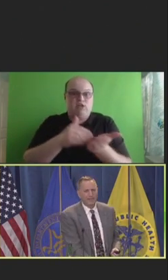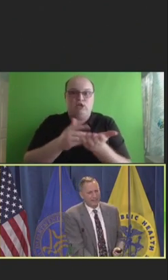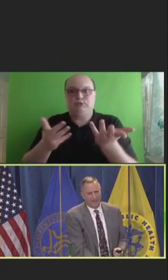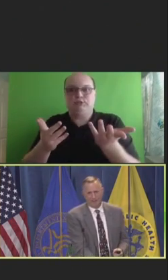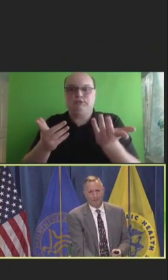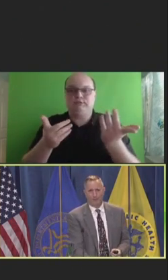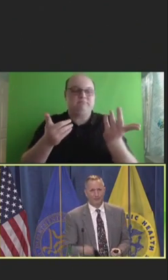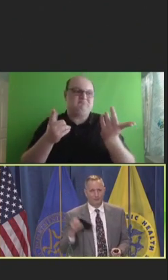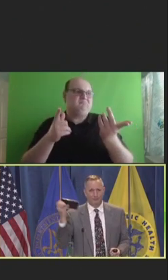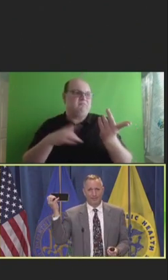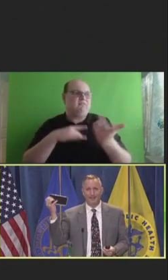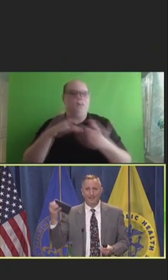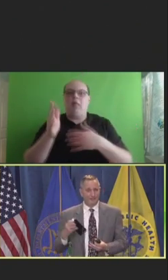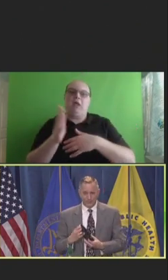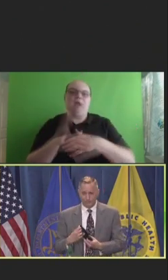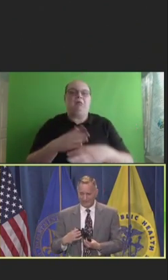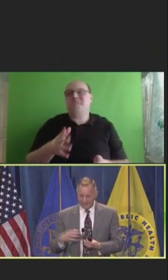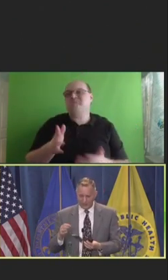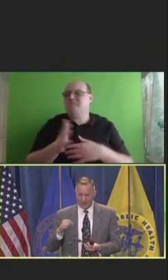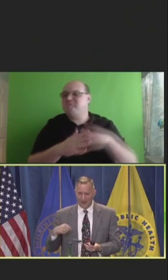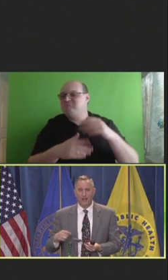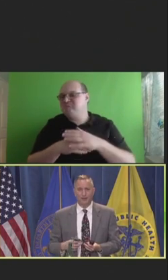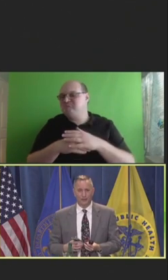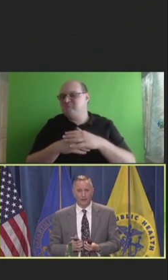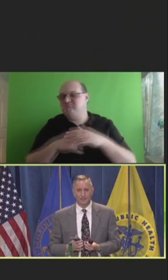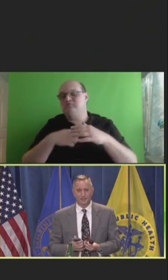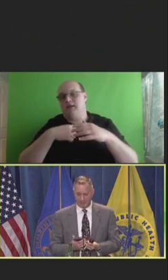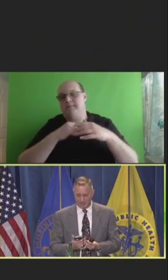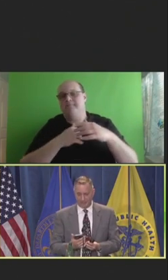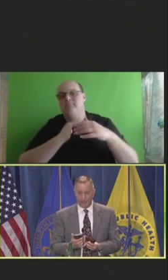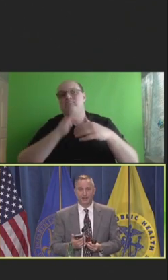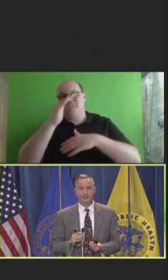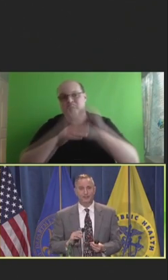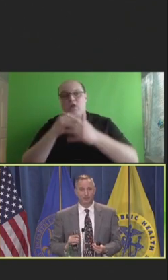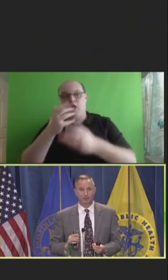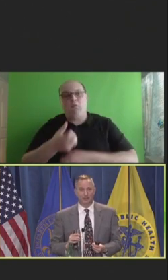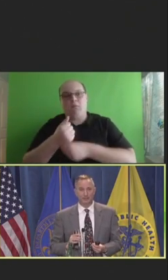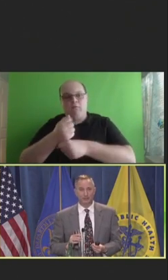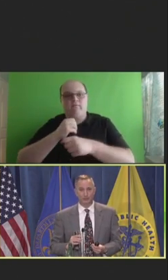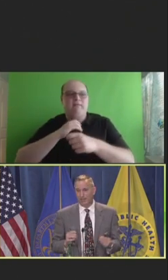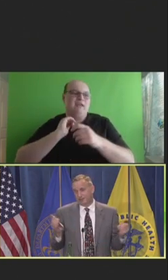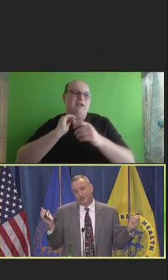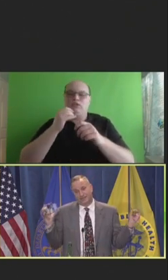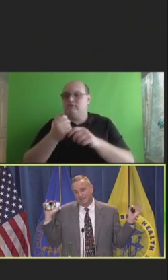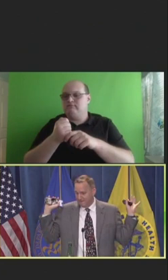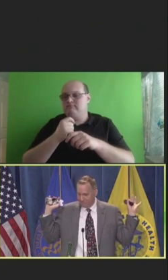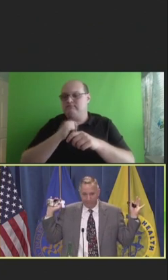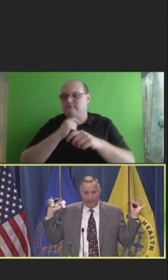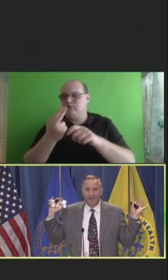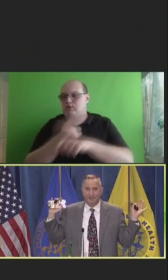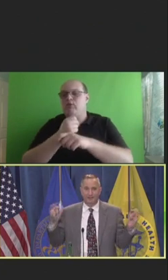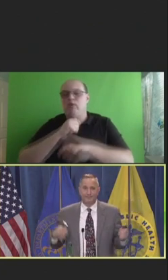comfortable with social media, it's just when they sign their contract with their health system, they say don't get us in trouble by using social media. So, I'm like, I'm not touching that.